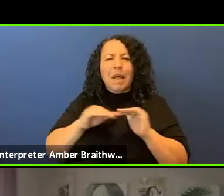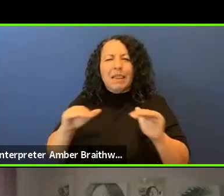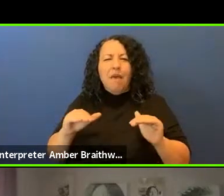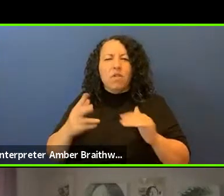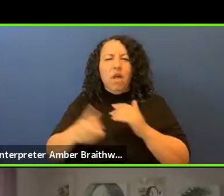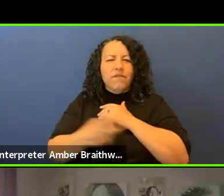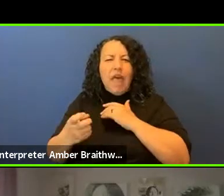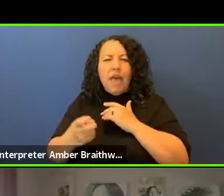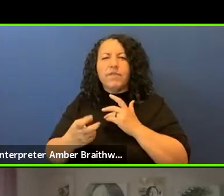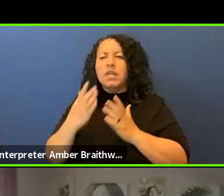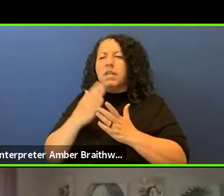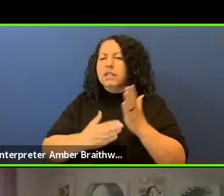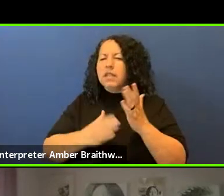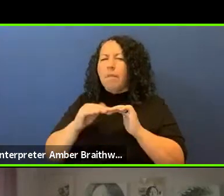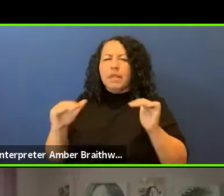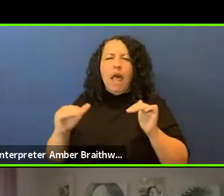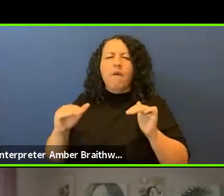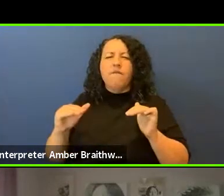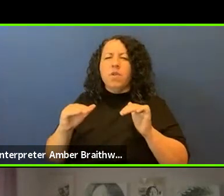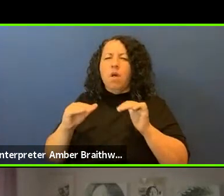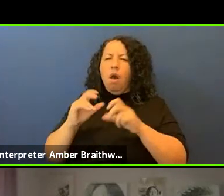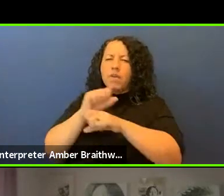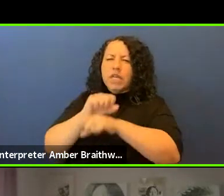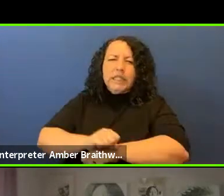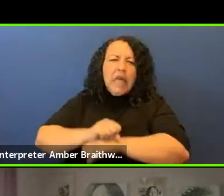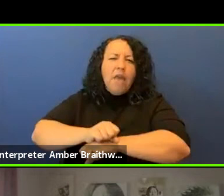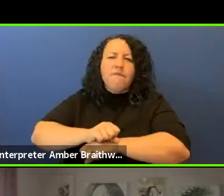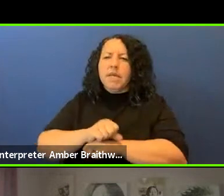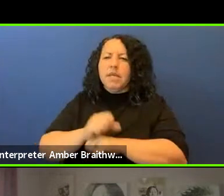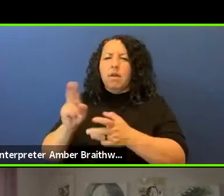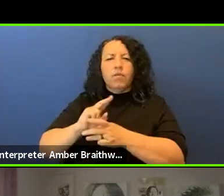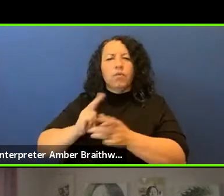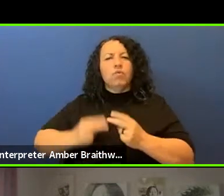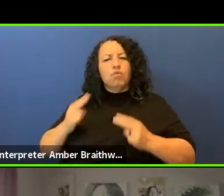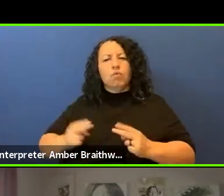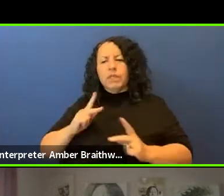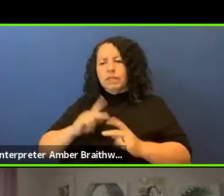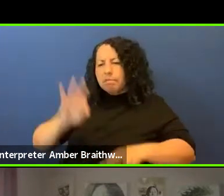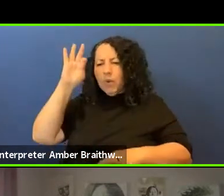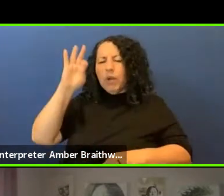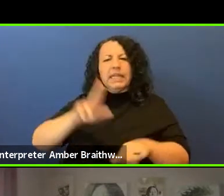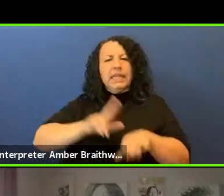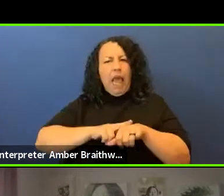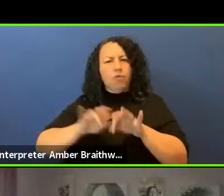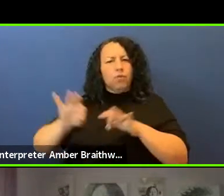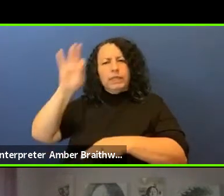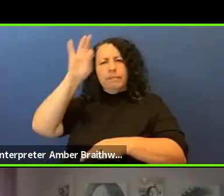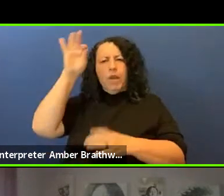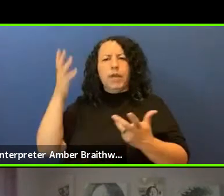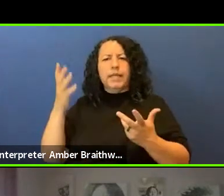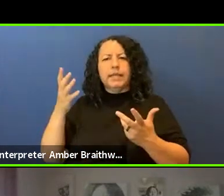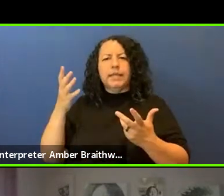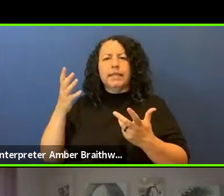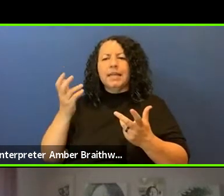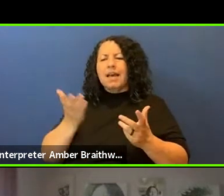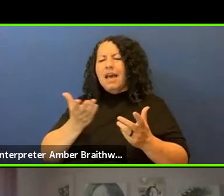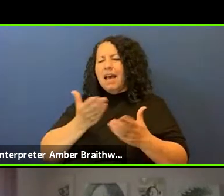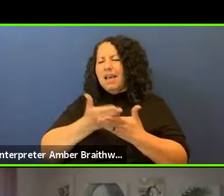enslavement of the human spirit, of the natural spirit, a discarding of life and